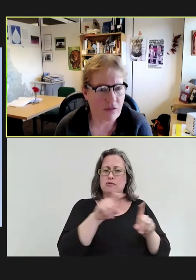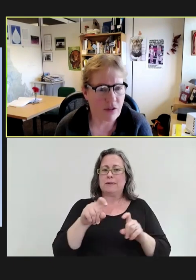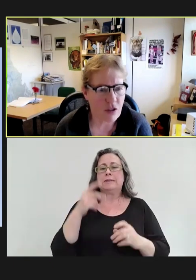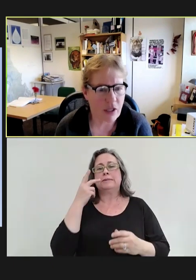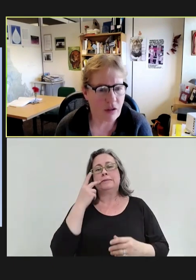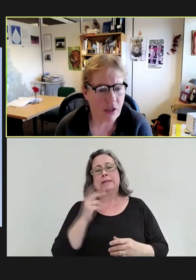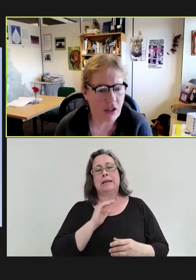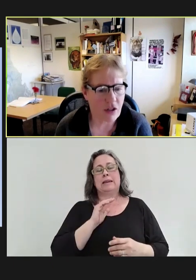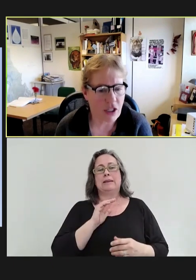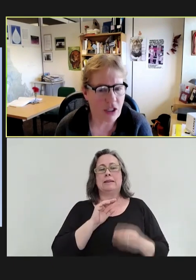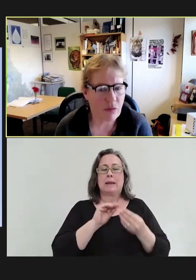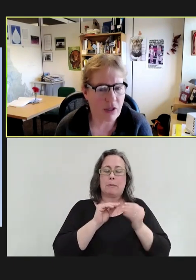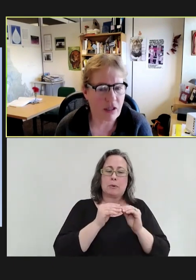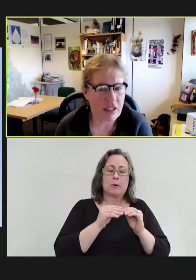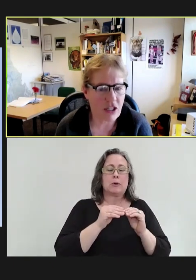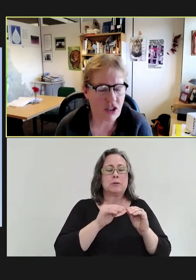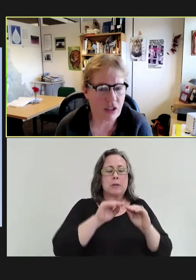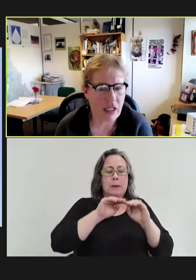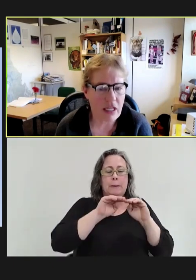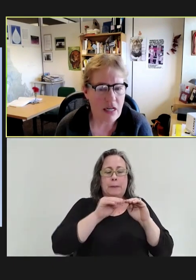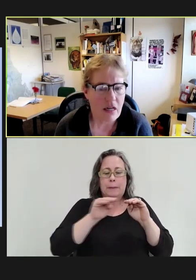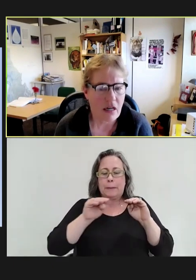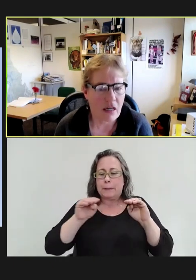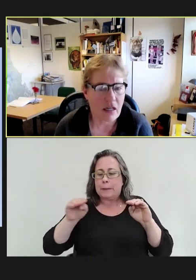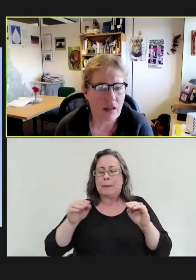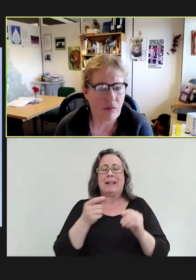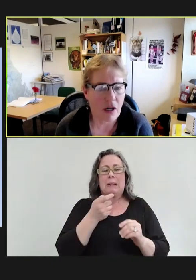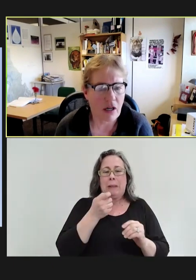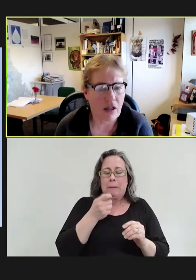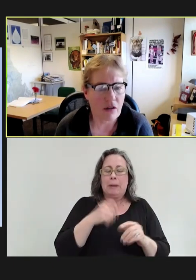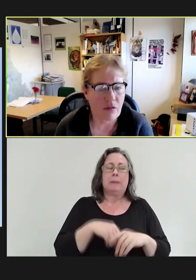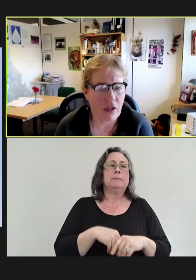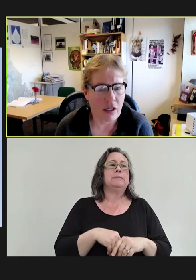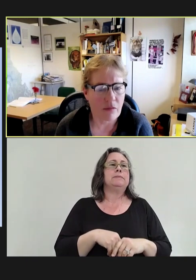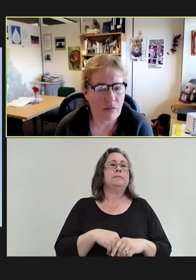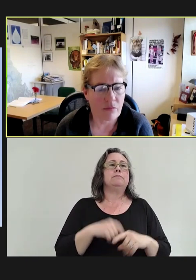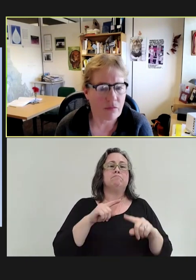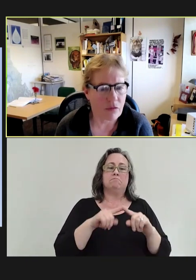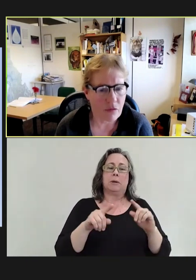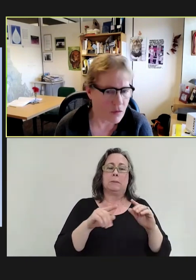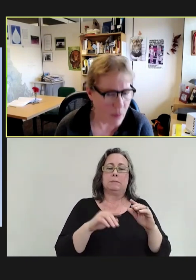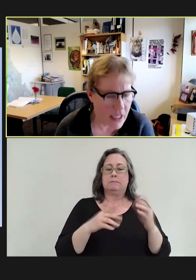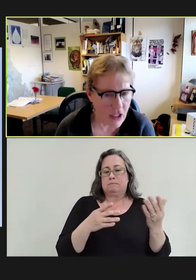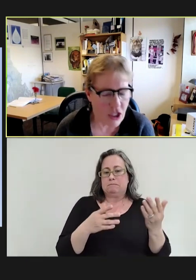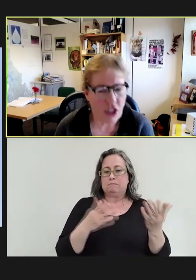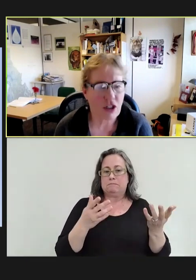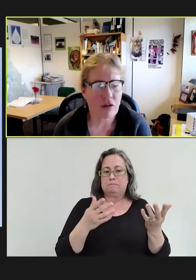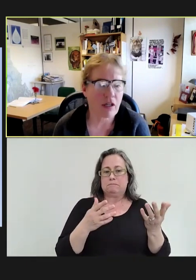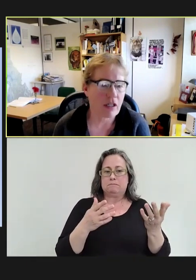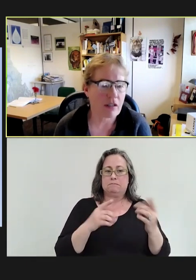fluctuate a little bit year to year. But essentially, our -- depending on the year,